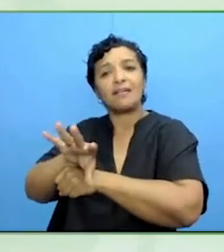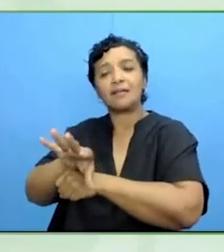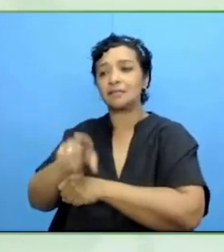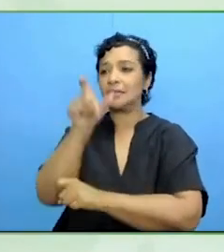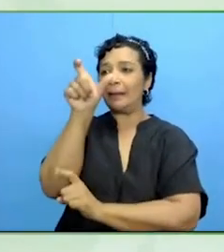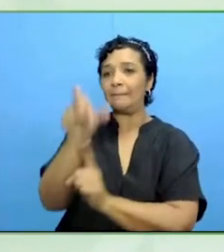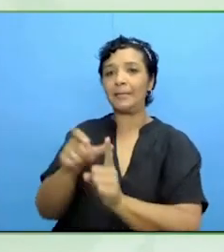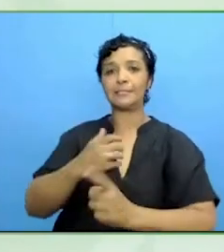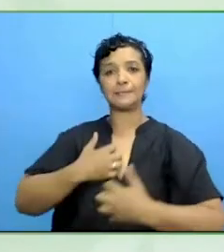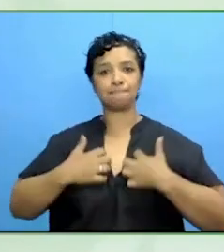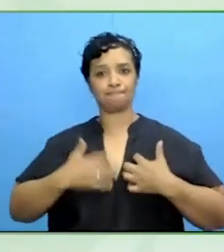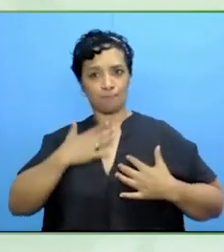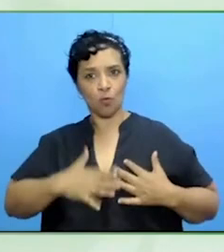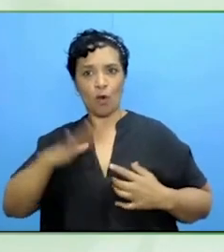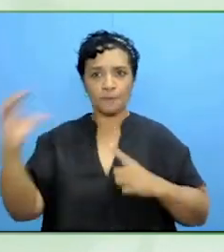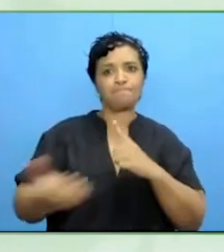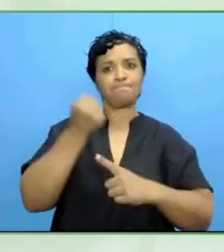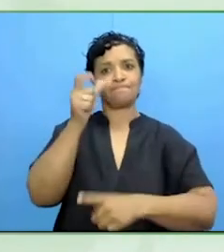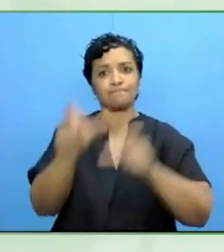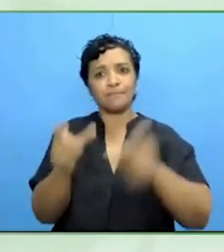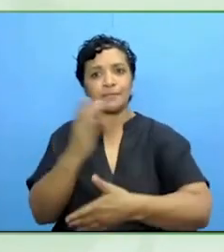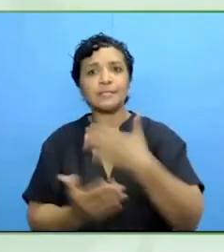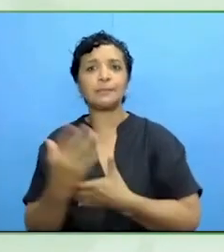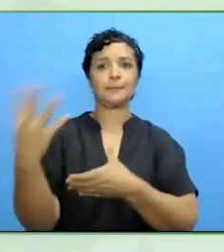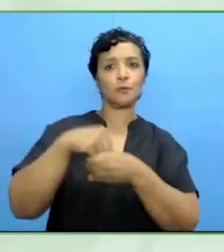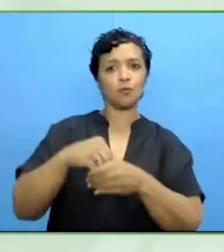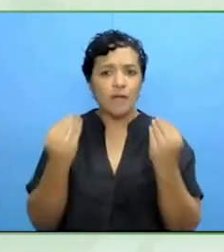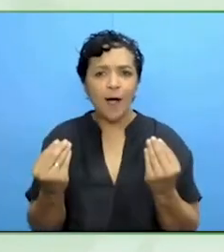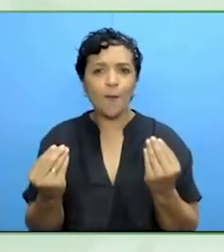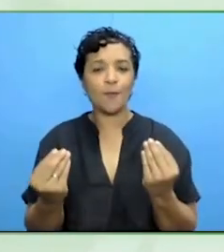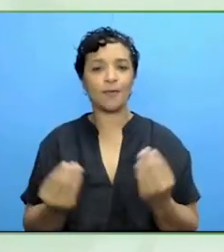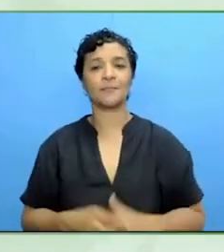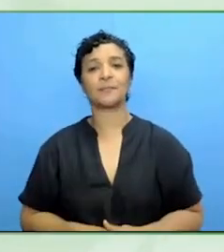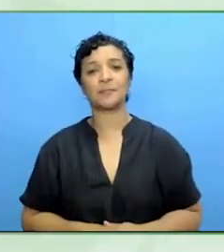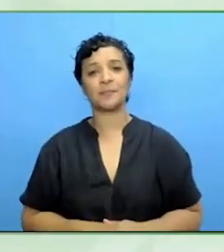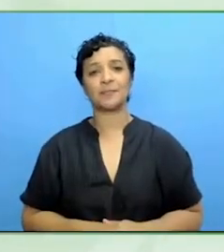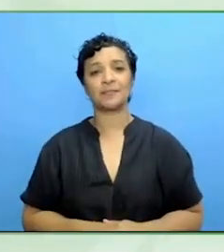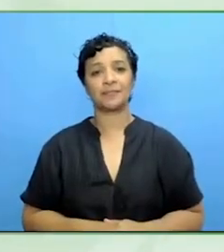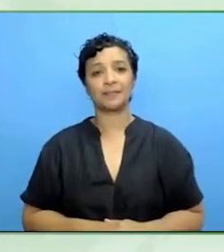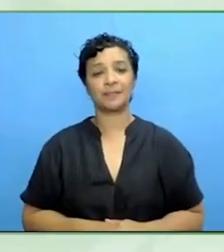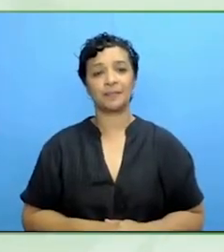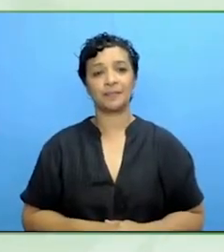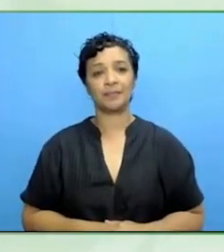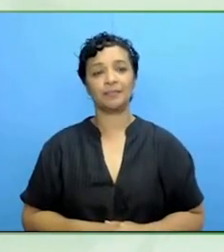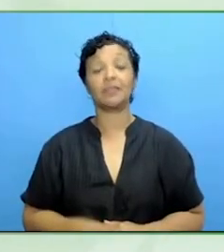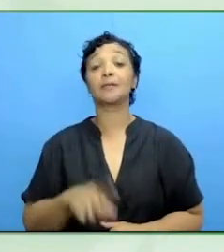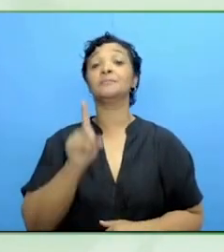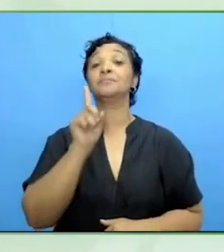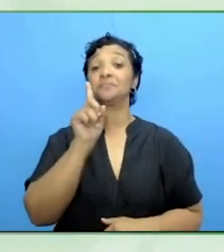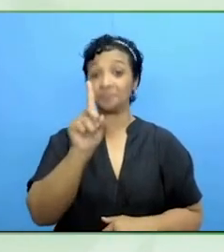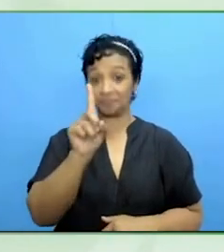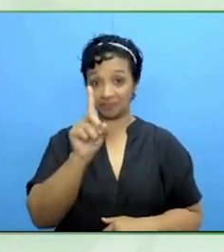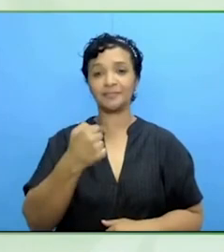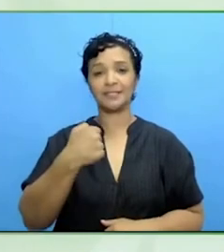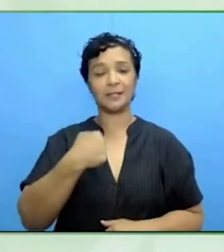people with disabilities? Let me look back first. I had a wonderful job.